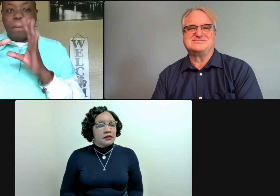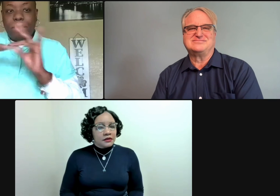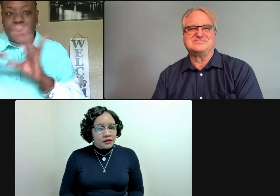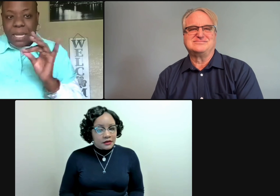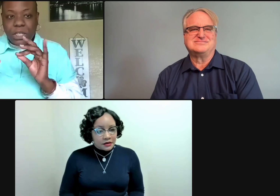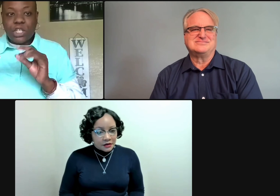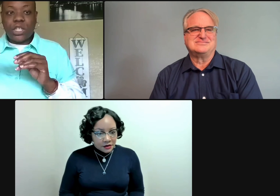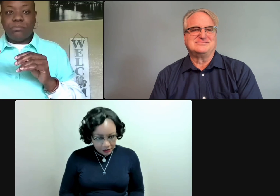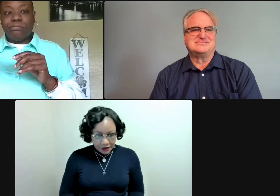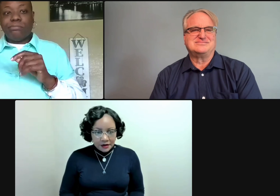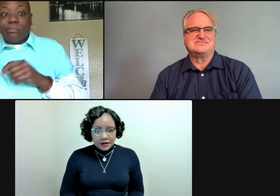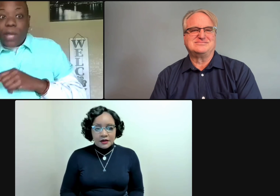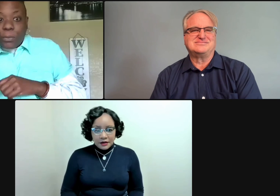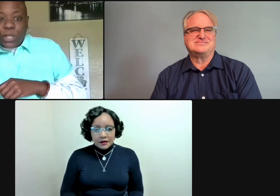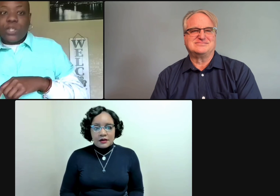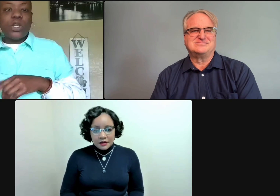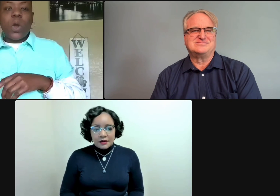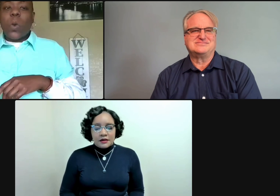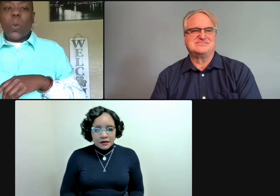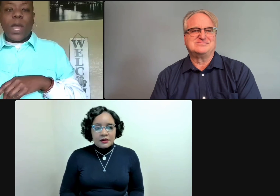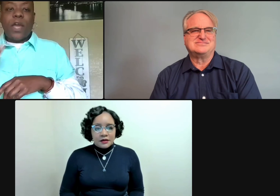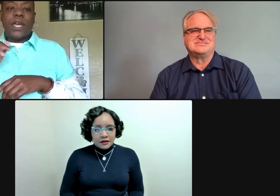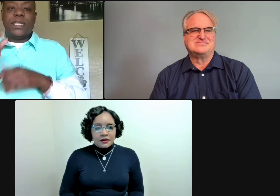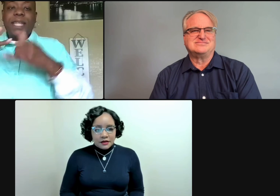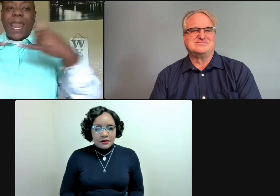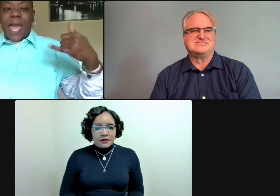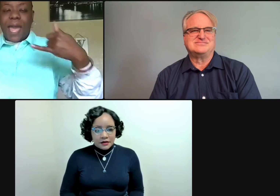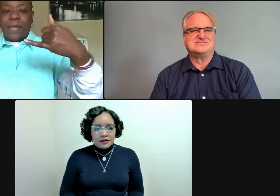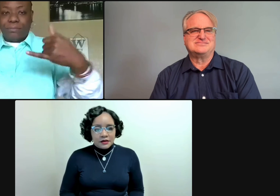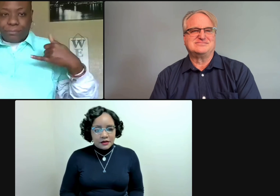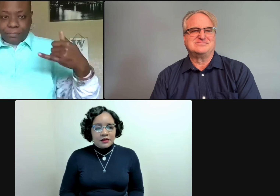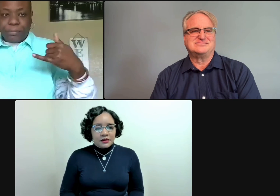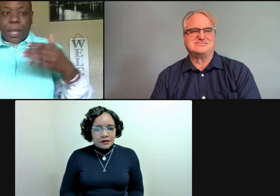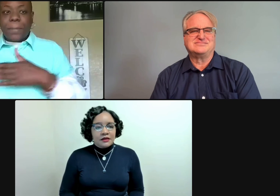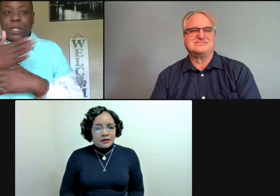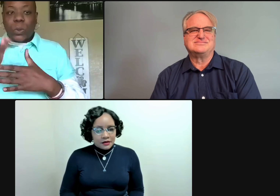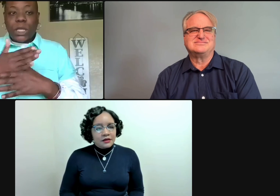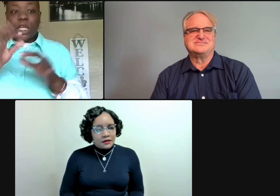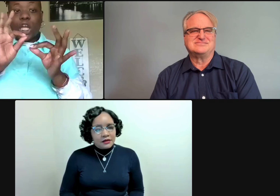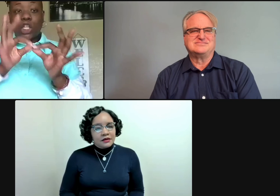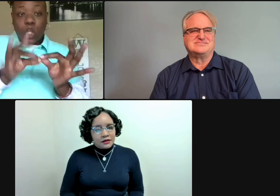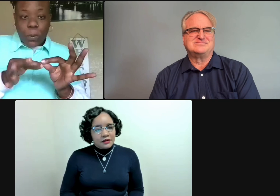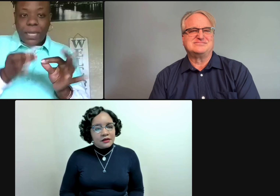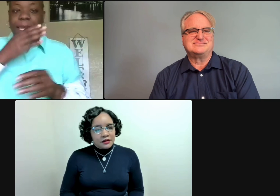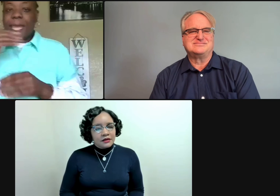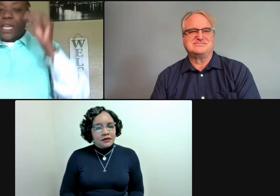If the focus is on message comprehension, where is the line drawn between interpreting and teaching?